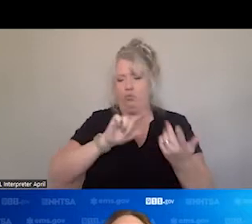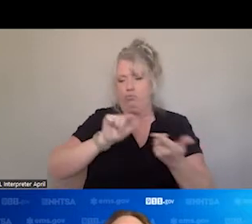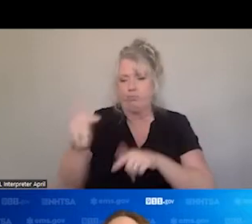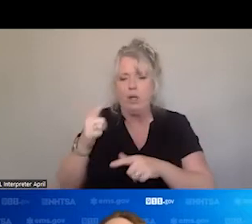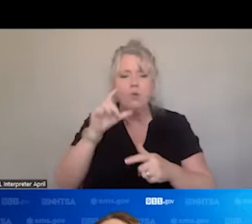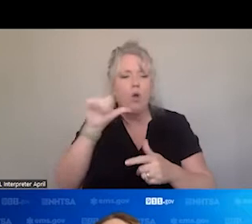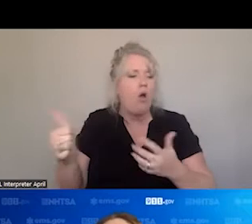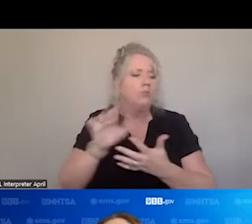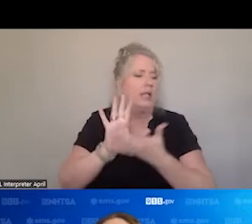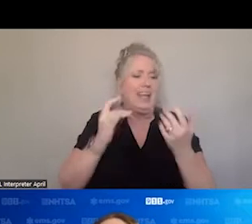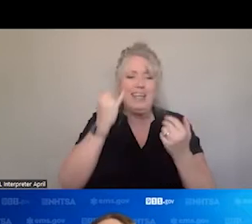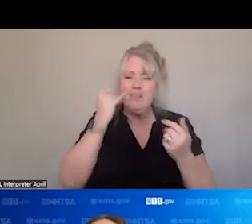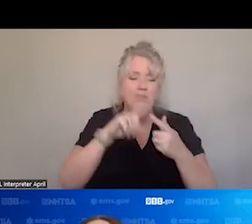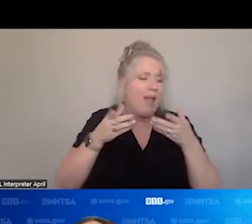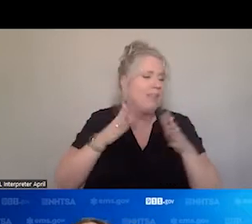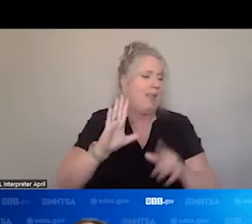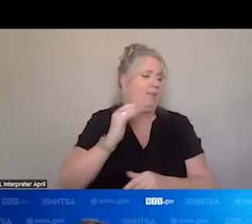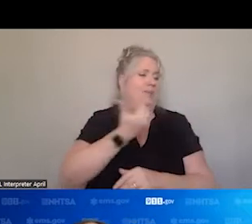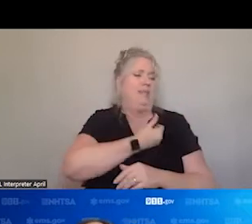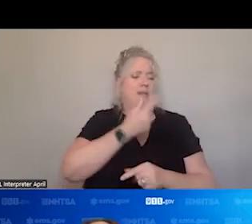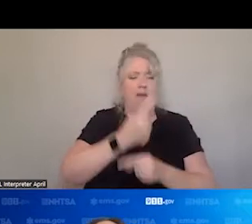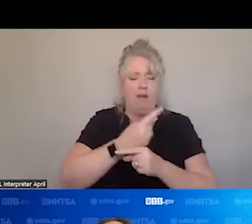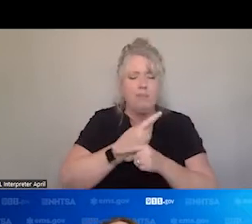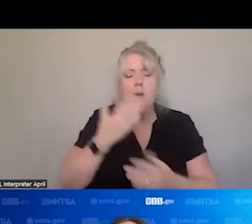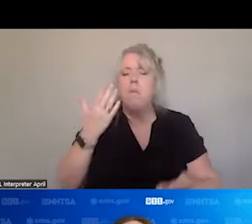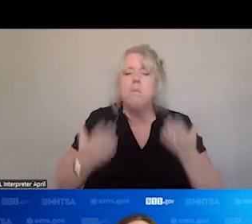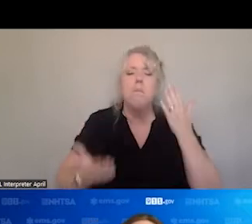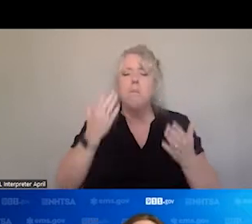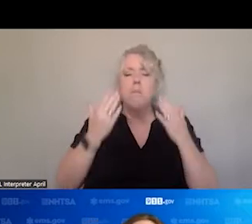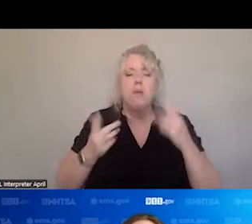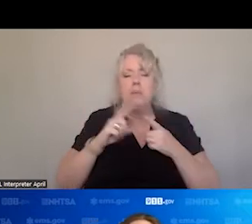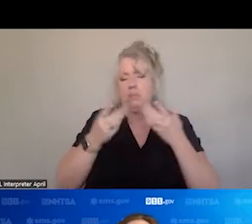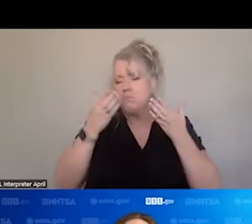THAT'S INTO ALLOWED IN OUR PROTOCOLS. WE MAY ONLY BE ABLE TO TAKE THEM TO THE EMERGENCY DEPARTMENT.